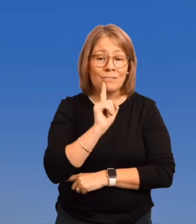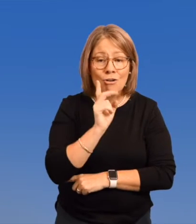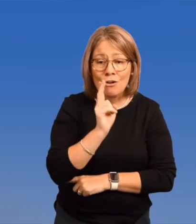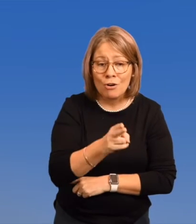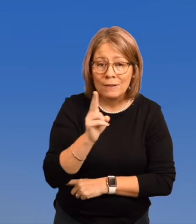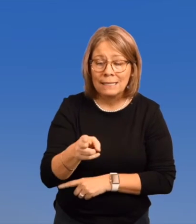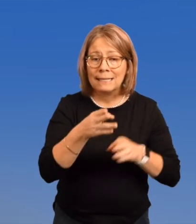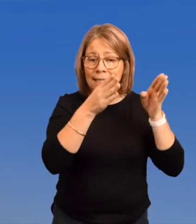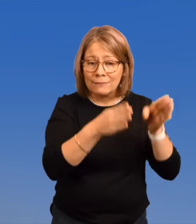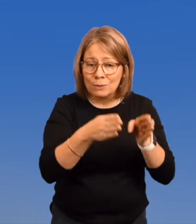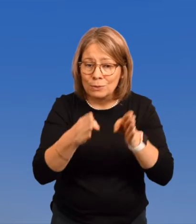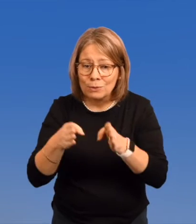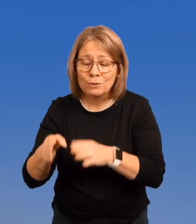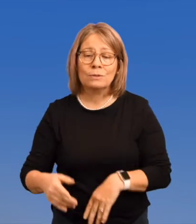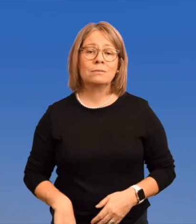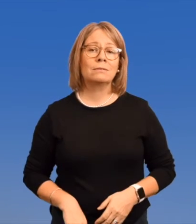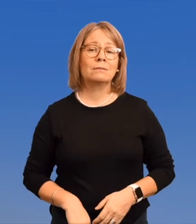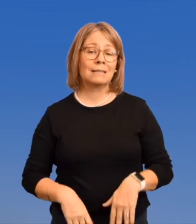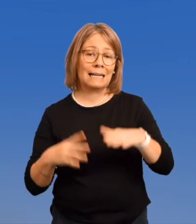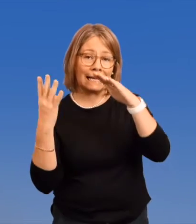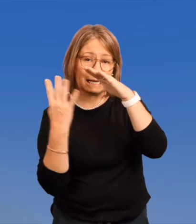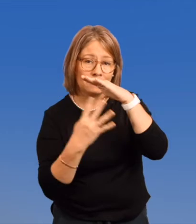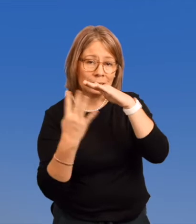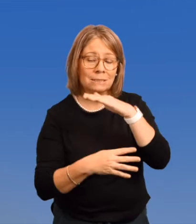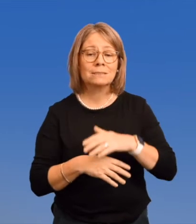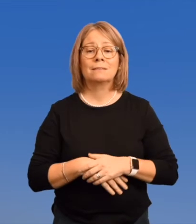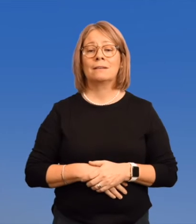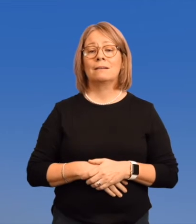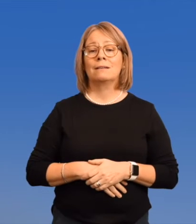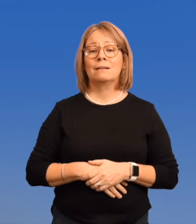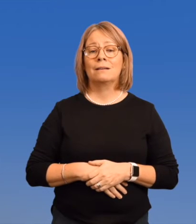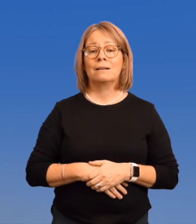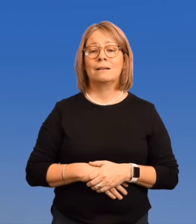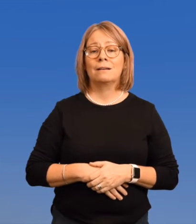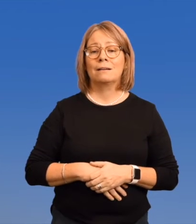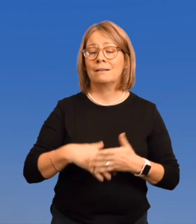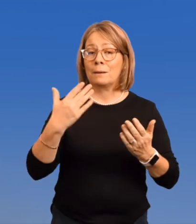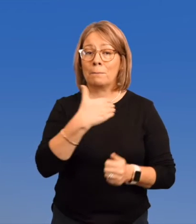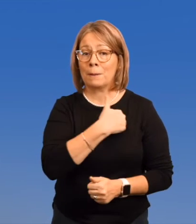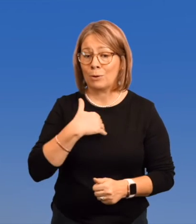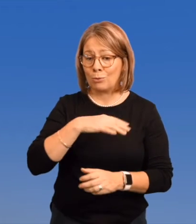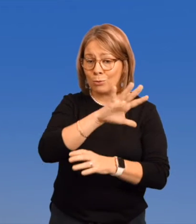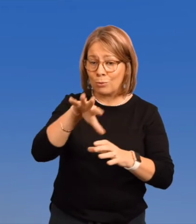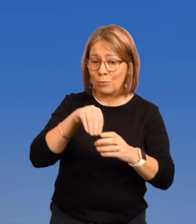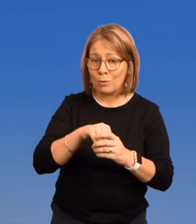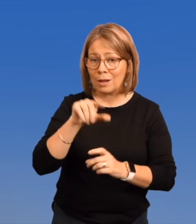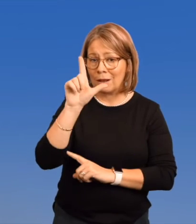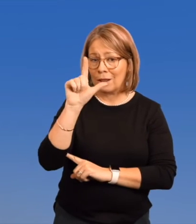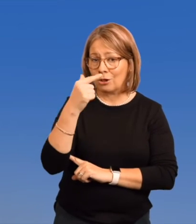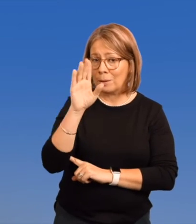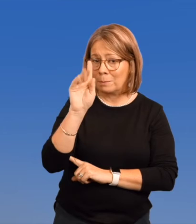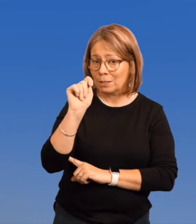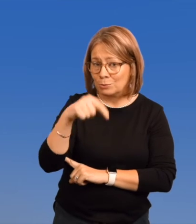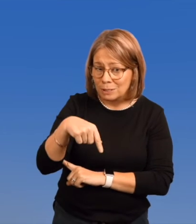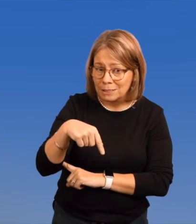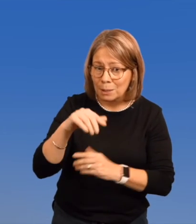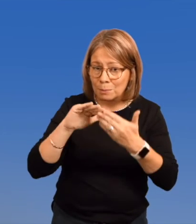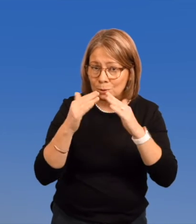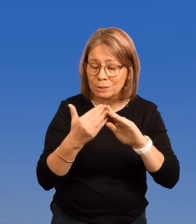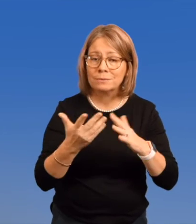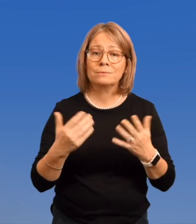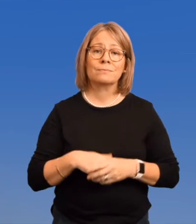such as deaf and hard of hearing individuals, immigrants, members within the LGBTQ community,